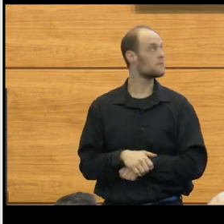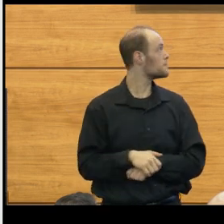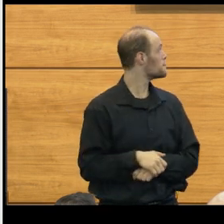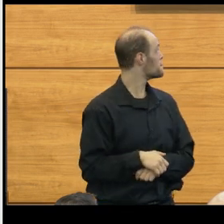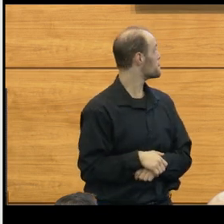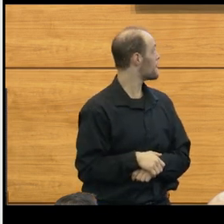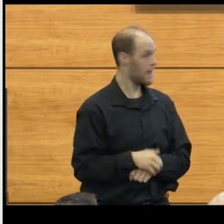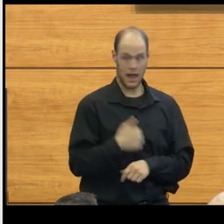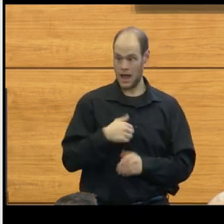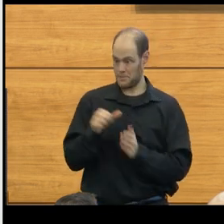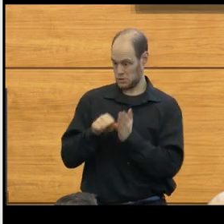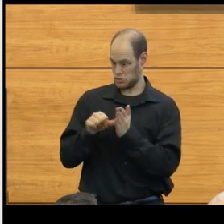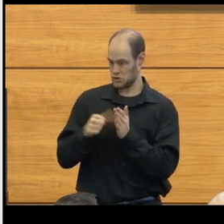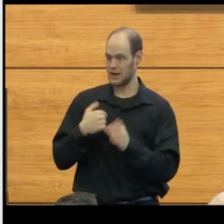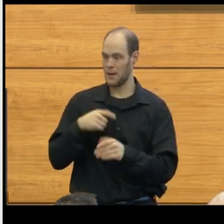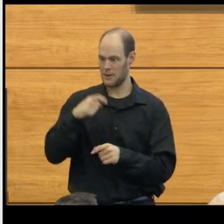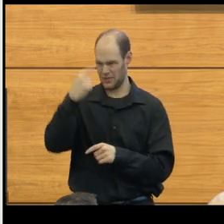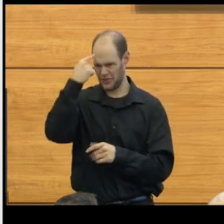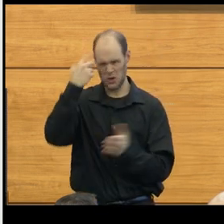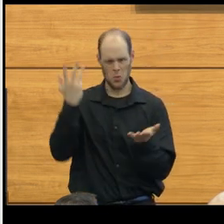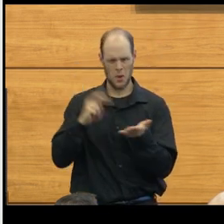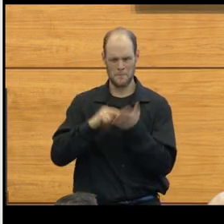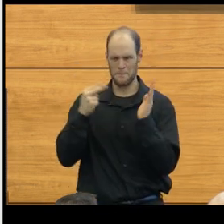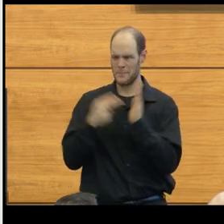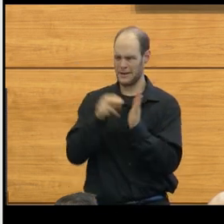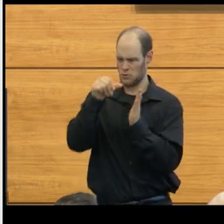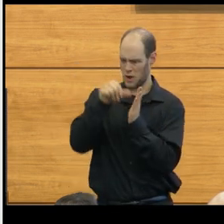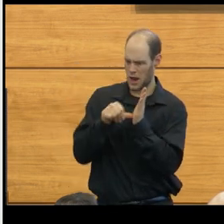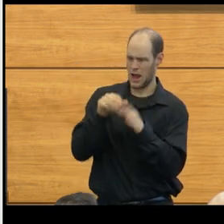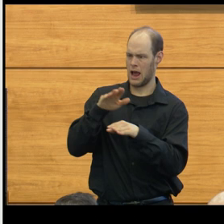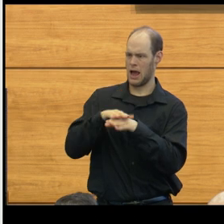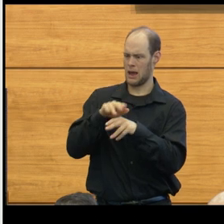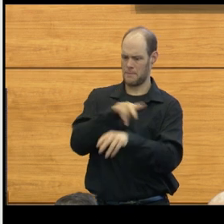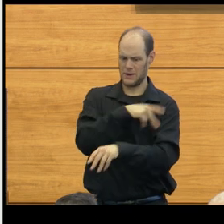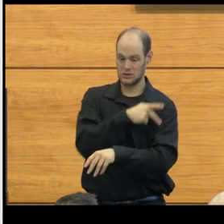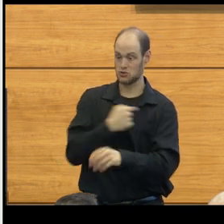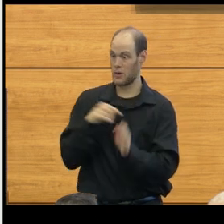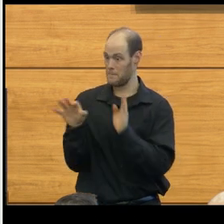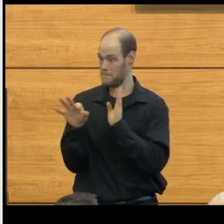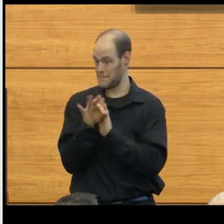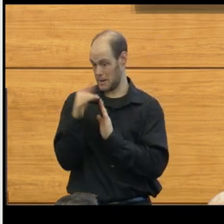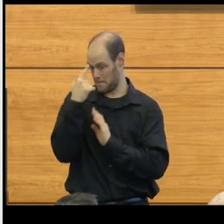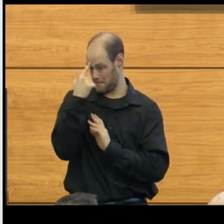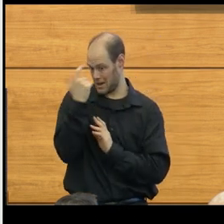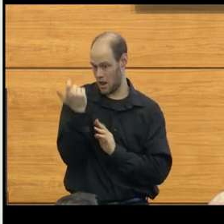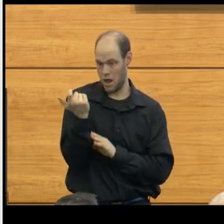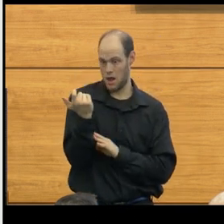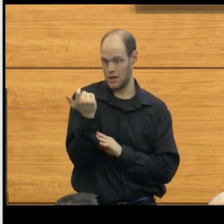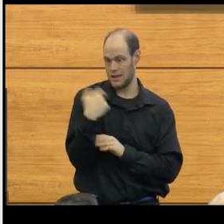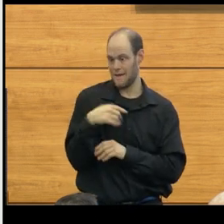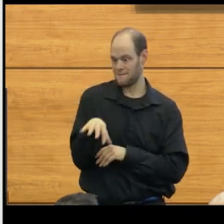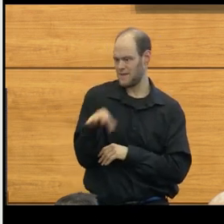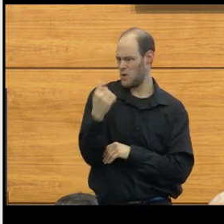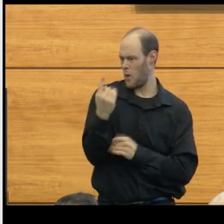I'm a surgeon, I've gotta think about what it means to operate out patients. Do I choose them just because of a finding? Well, no.